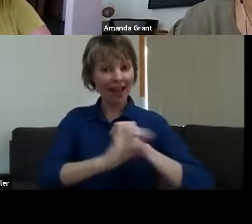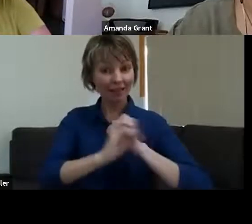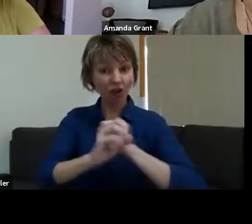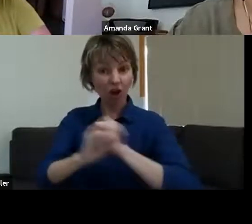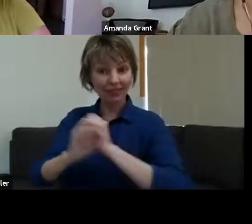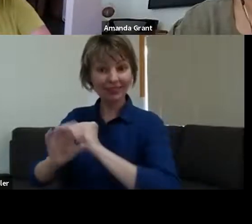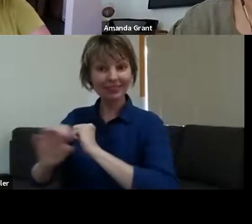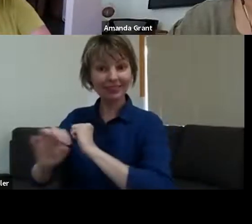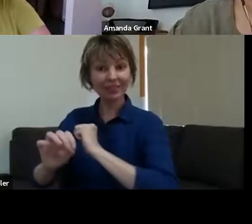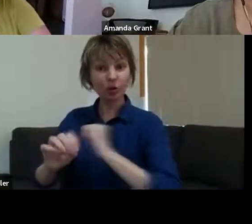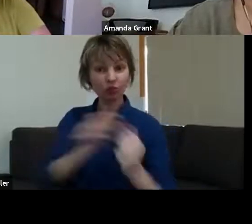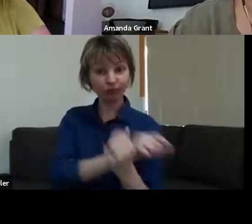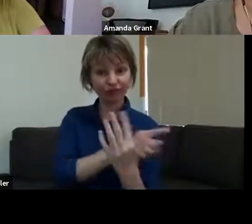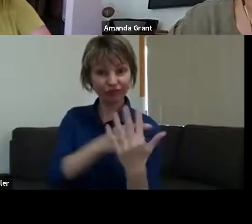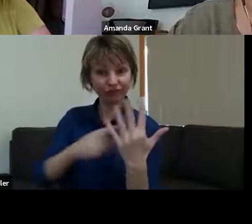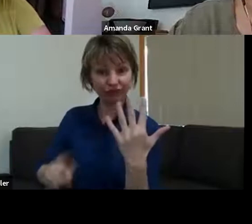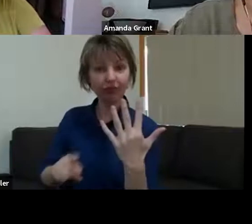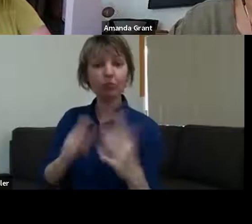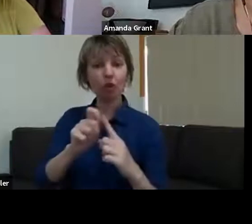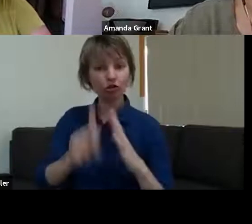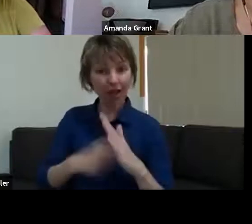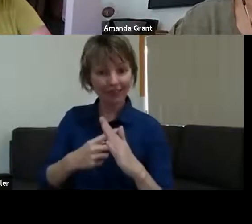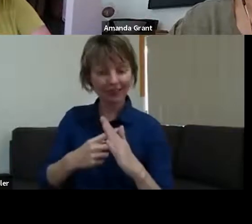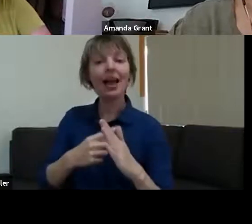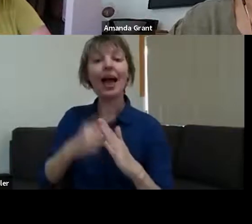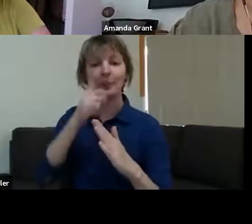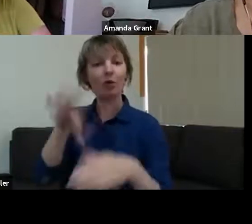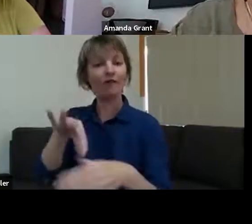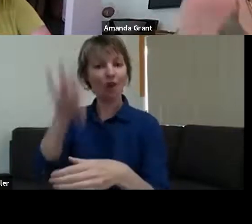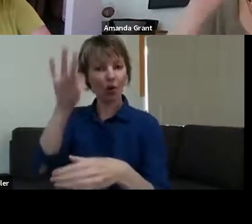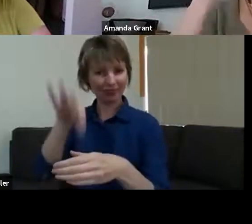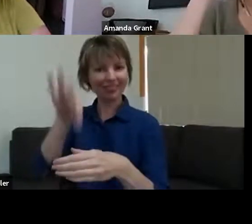carried it through. I guess it wouldn't have happened if we weren't